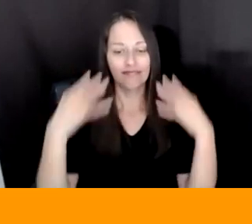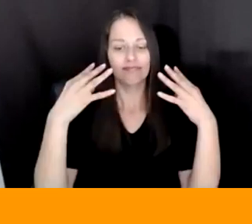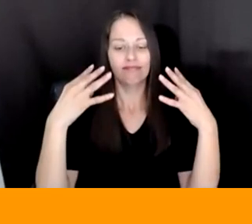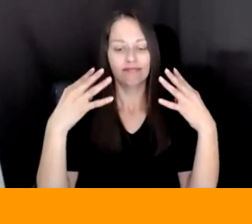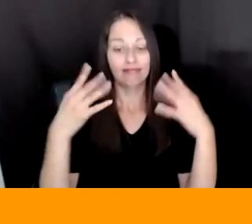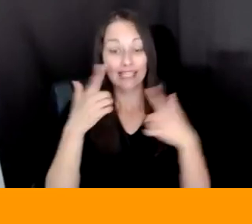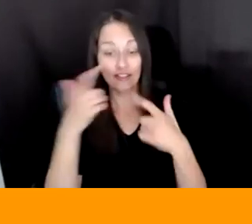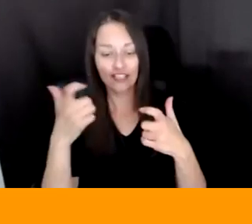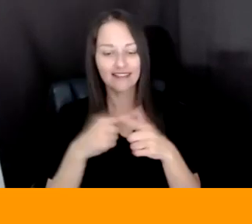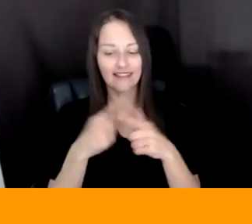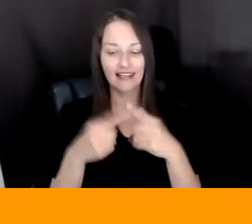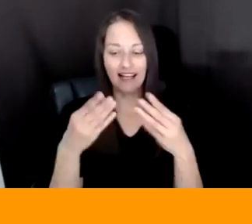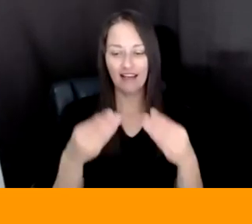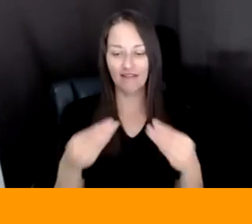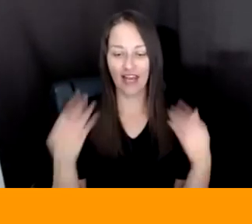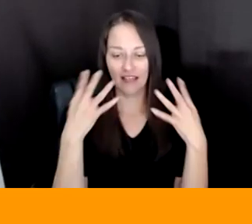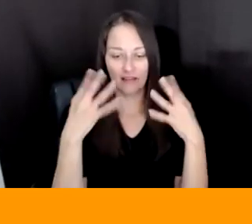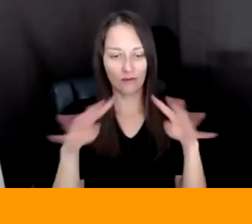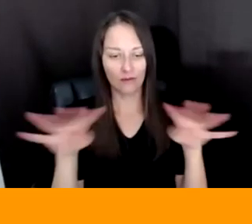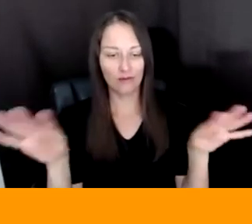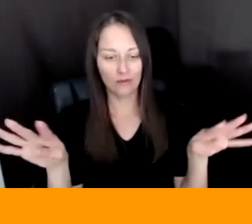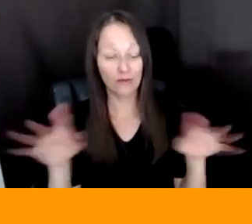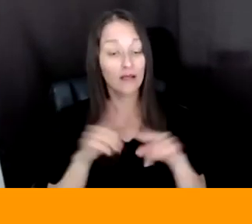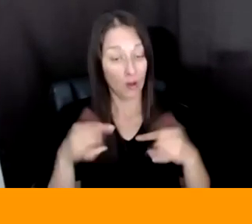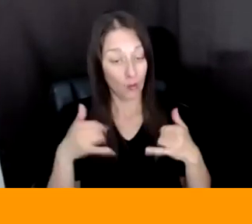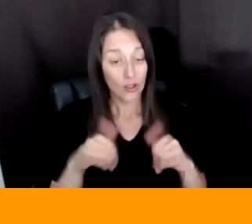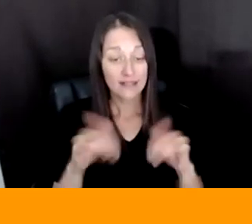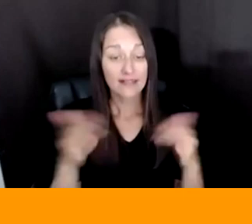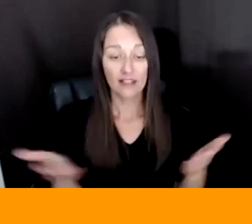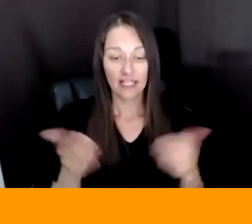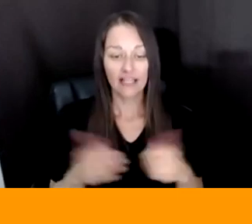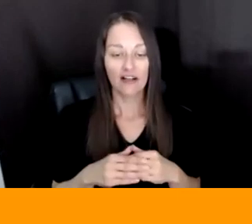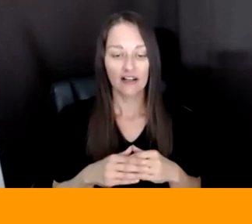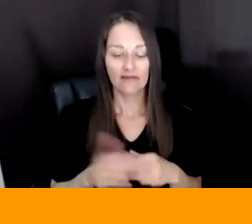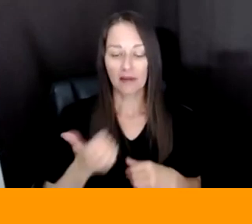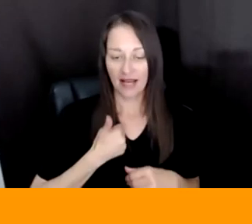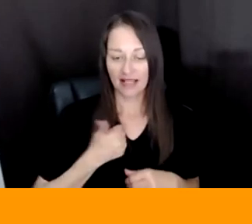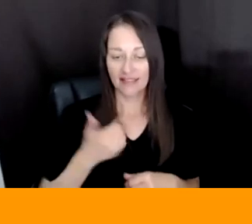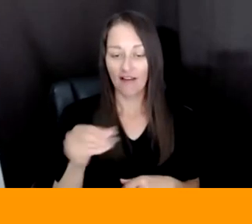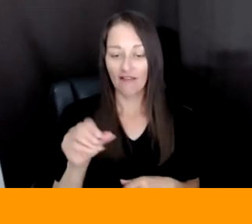ARE STILL HERE AS A COMMUNITY. THE, THE STEPHANIES AND MYSELF HAVE BEEN MAKING THIS WORK OUR WHOLE